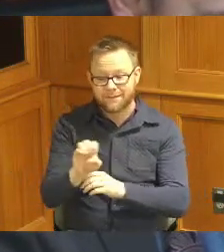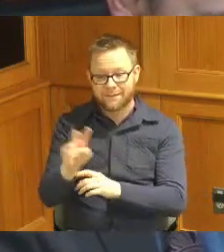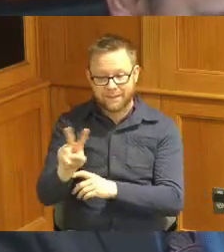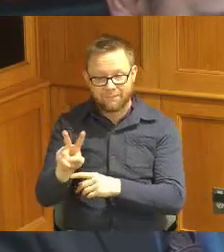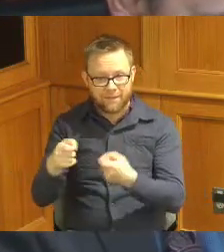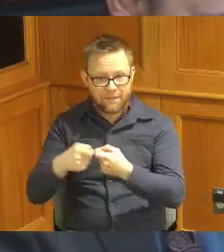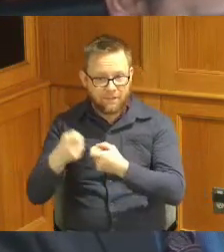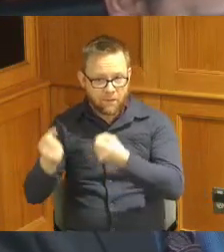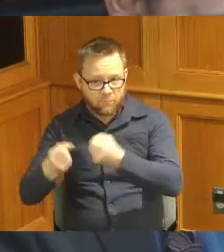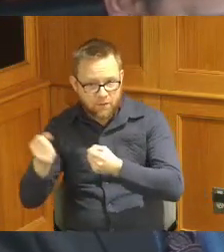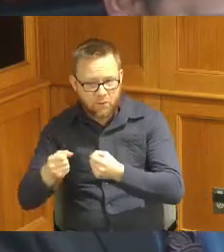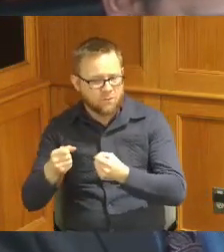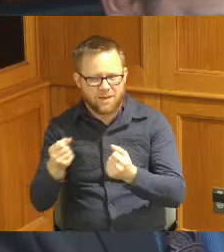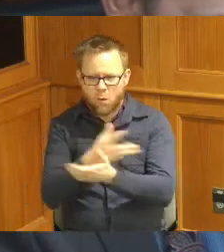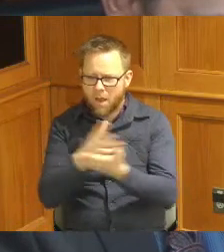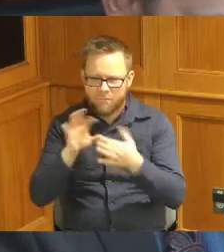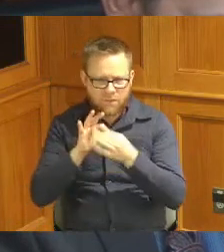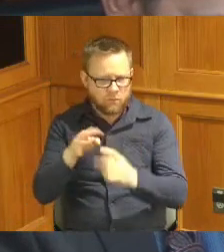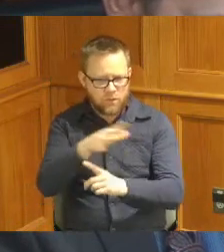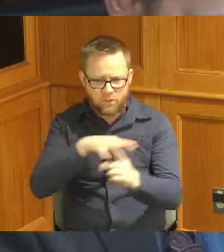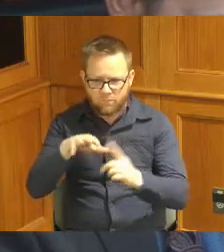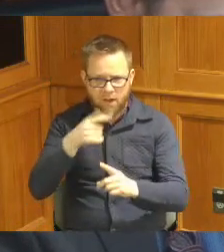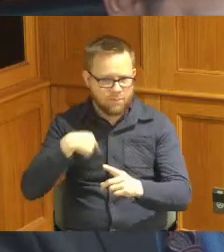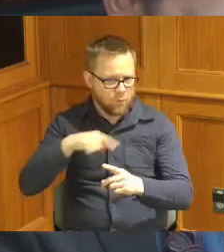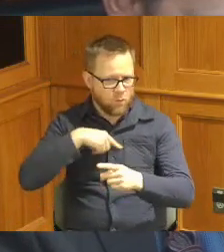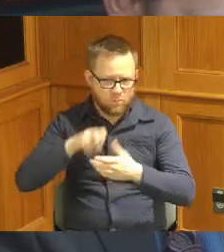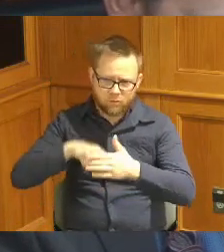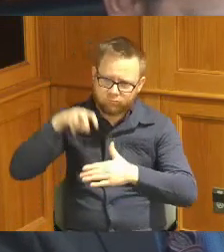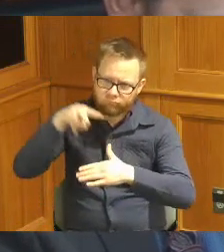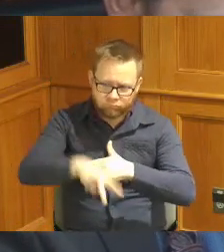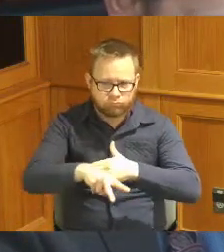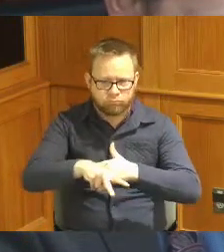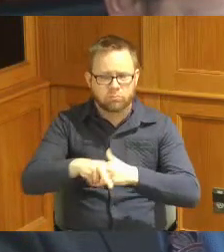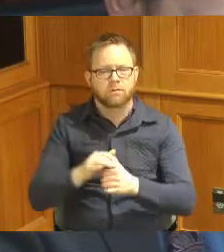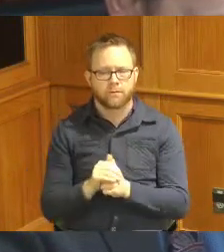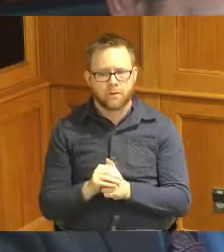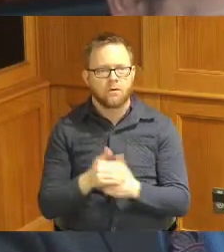to the environment so thanks for your leadership Brad and yours as well Ralph and thank your teams